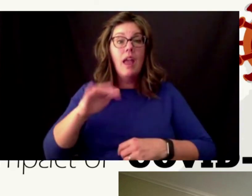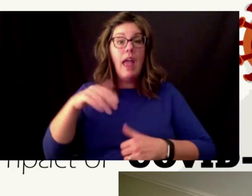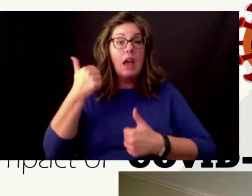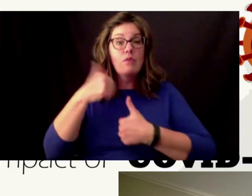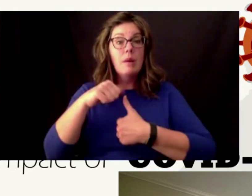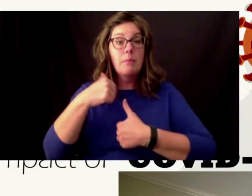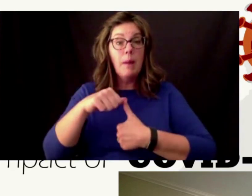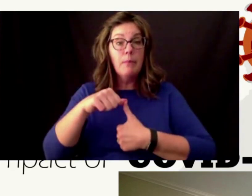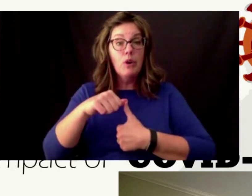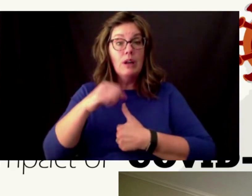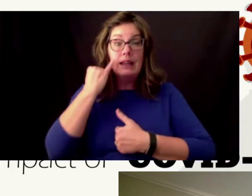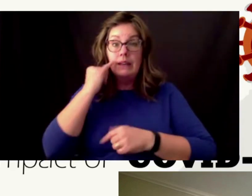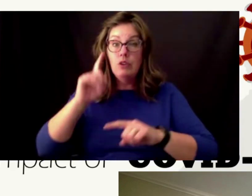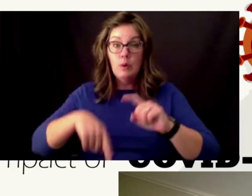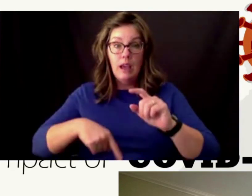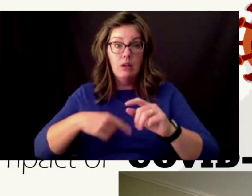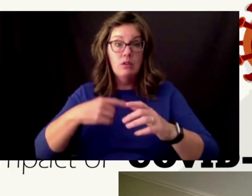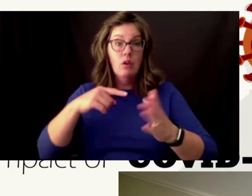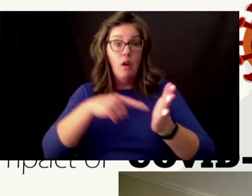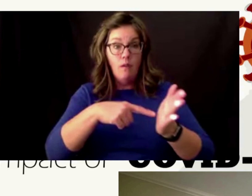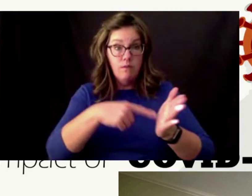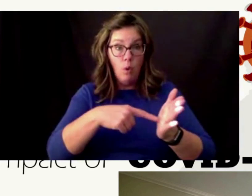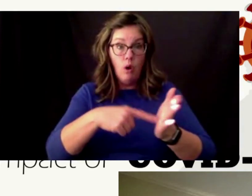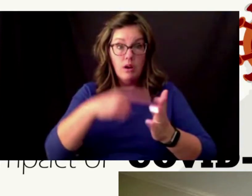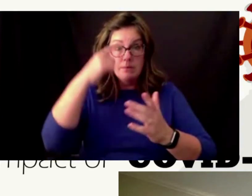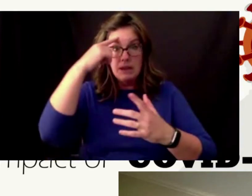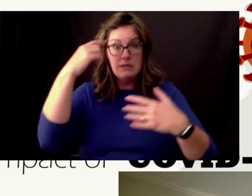can't afford mental health resources there should be ones in your school like school